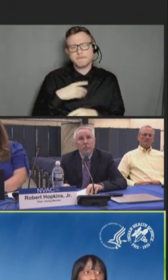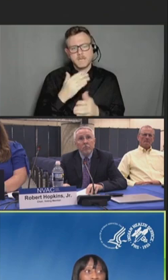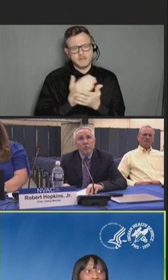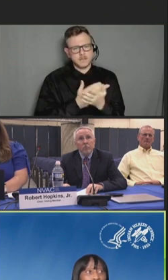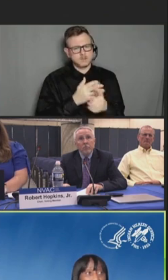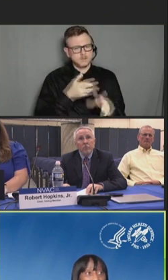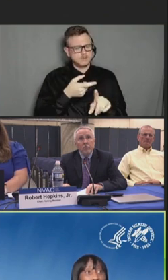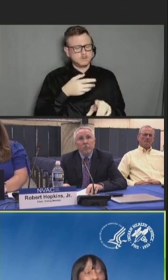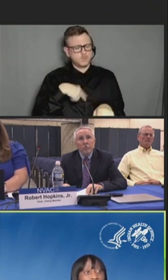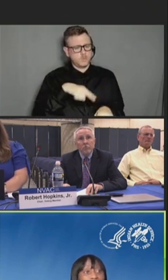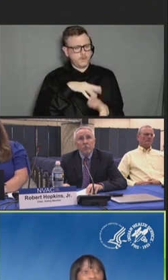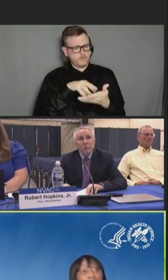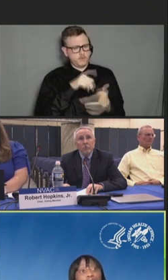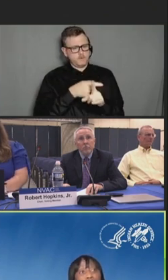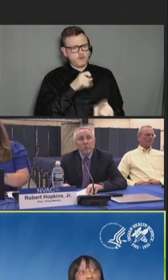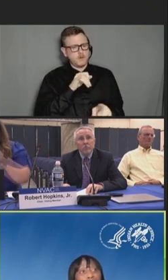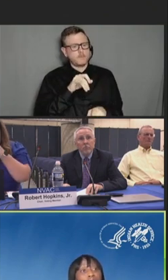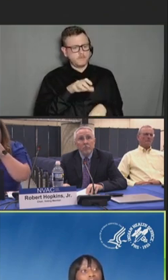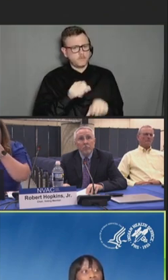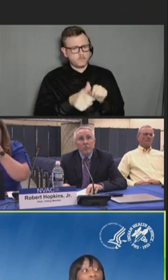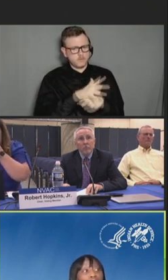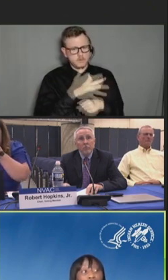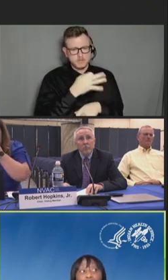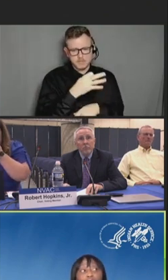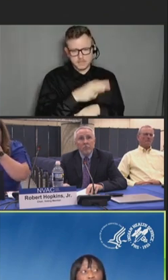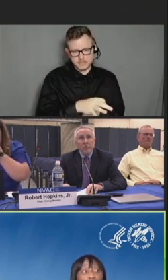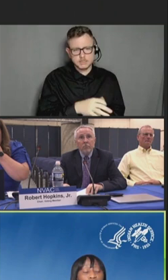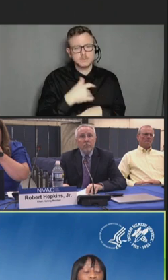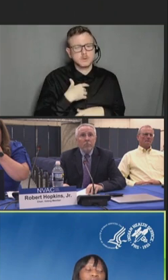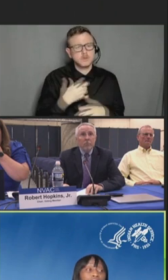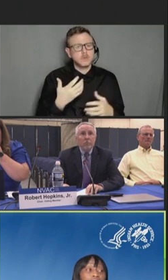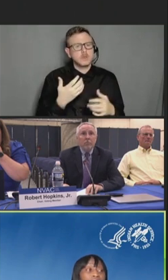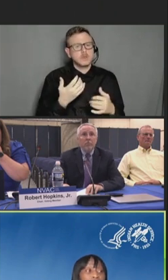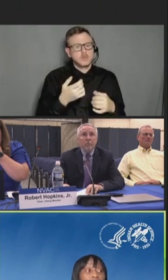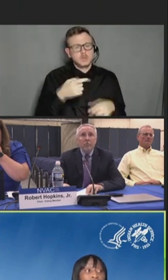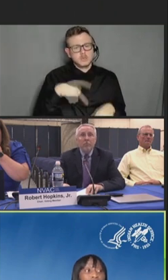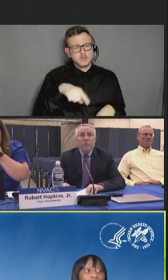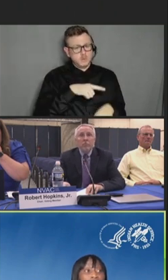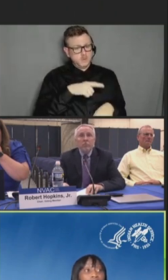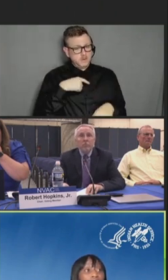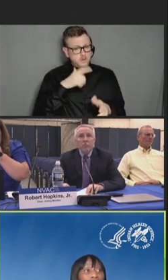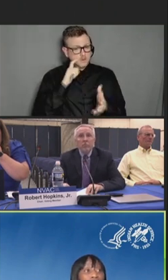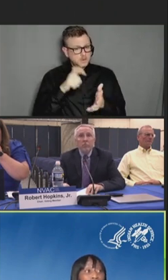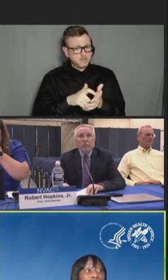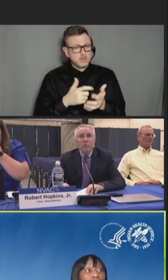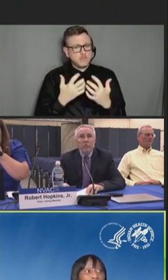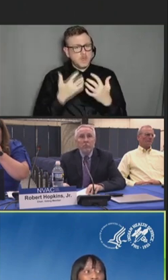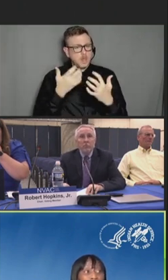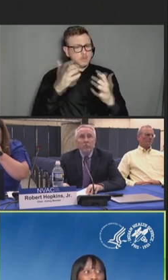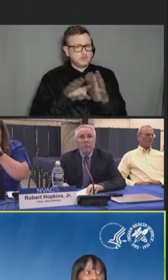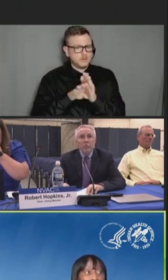This year, the IHS is focusing its efforts on operationalizing that -- the E3 initiative